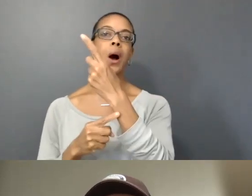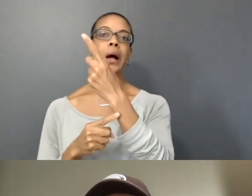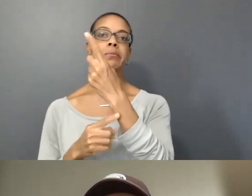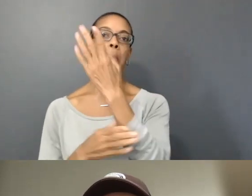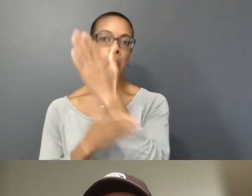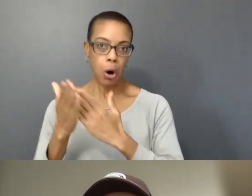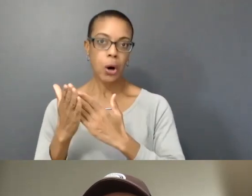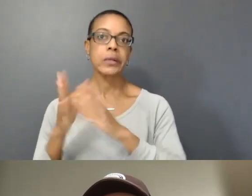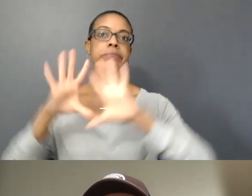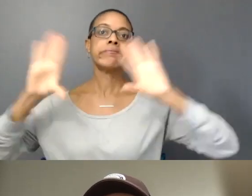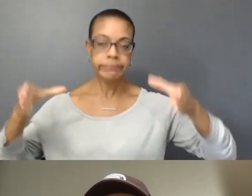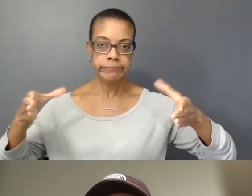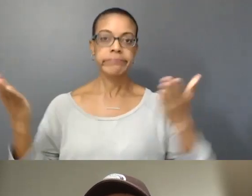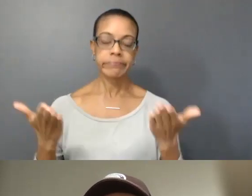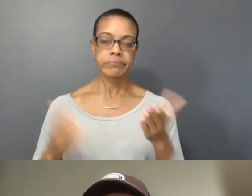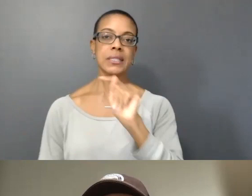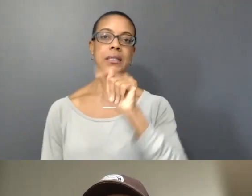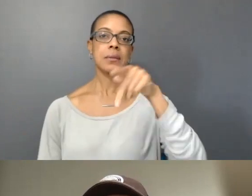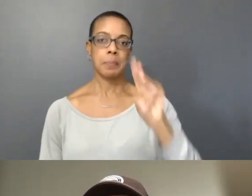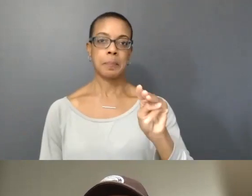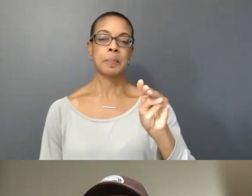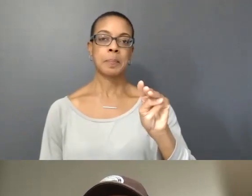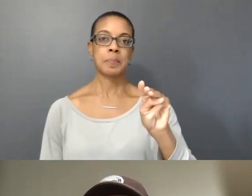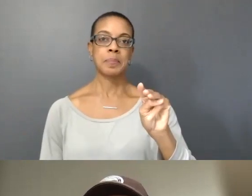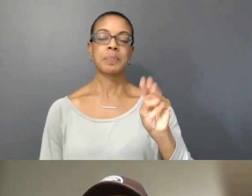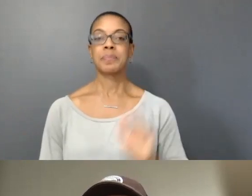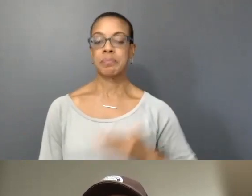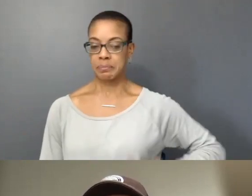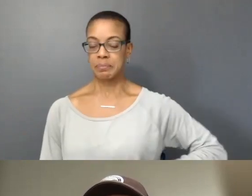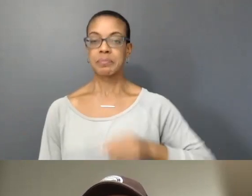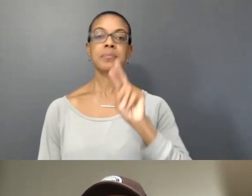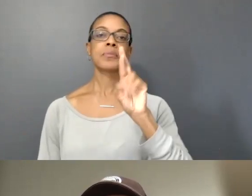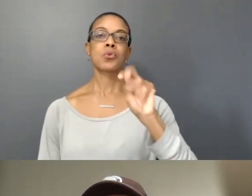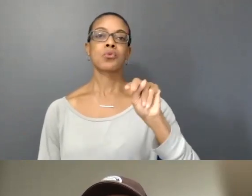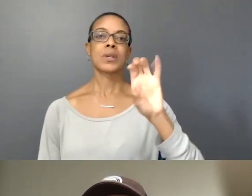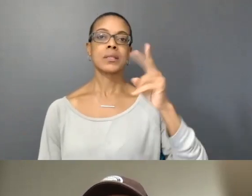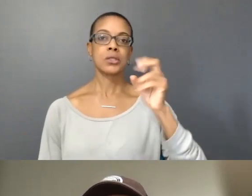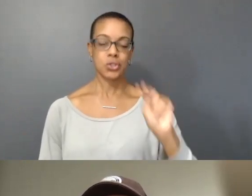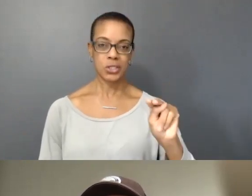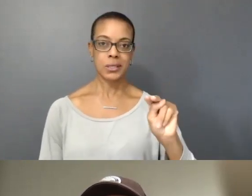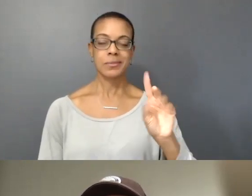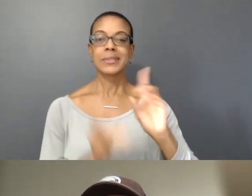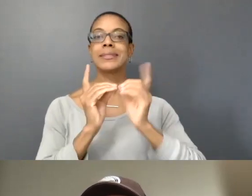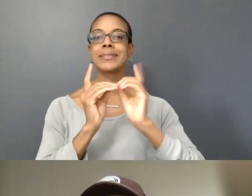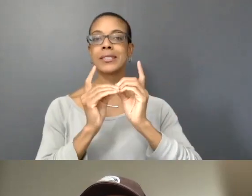happening at Theatre Passe Muraille. Like Marjorie just mentioned, my name is Rinchen Dolma. I am the Digital Creators Lab producer.